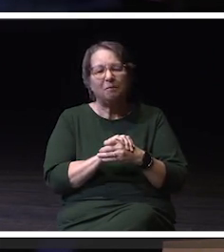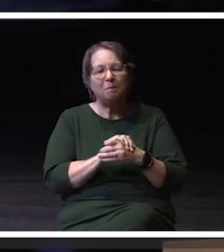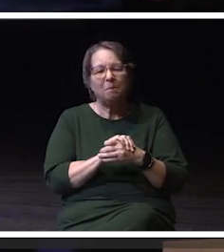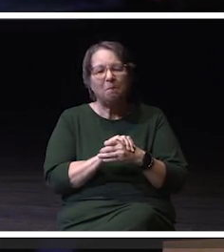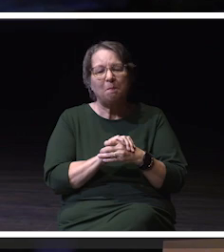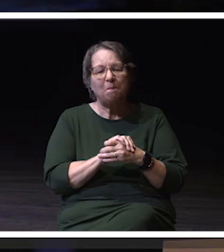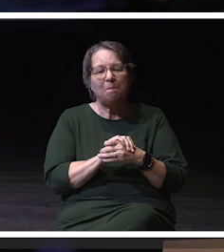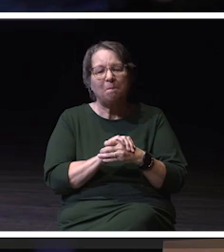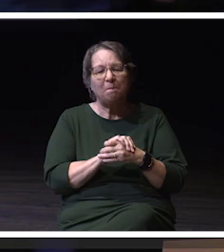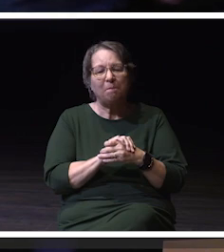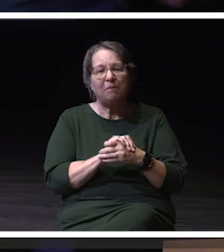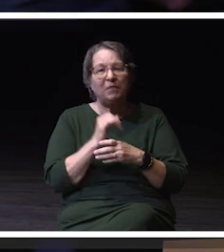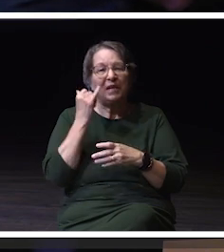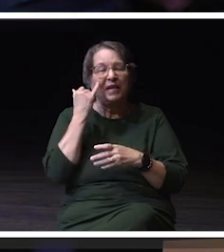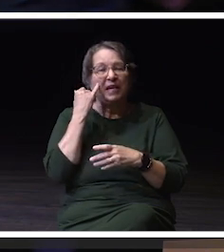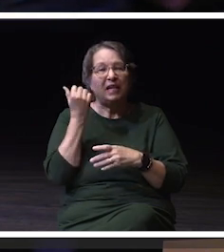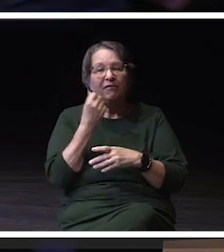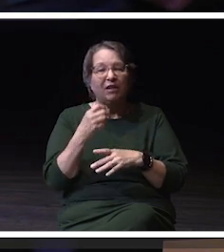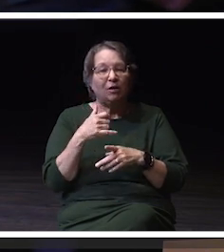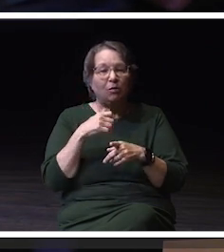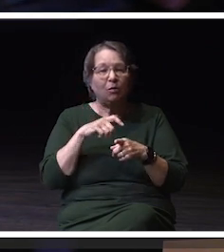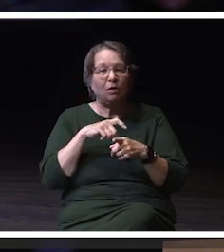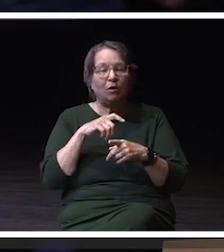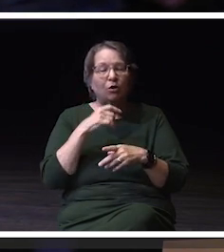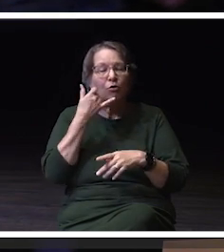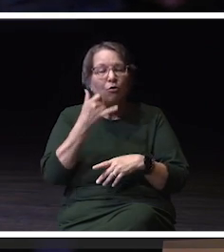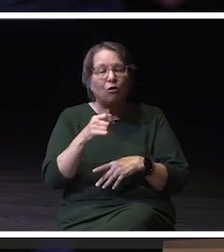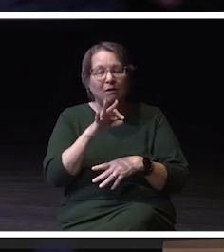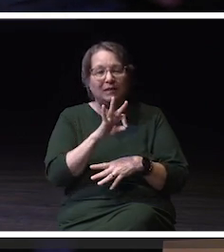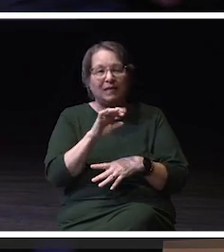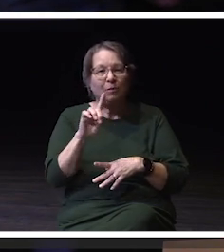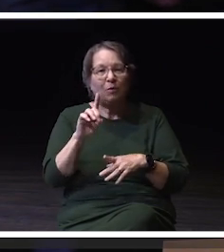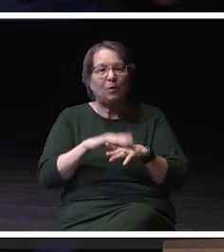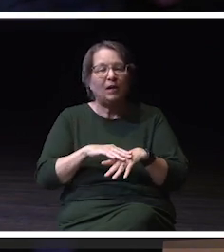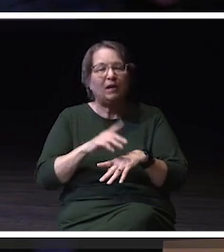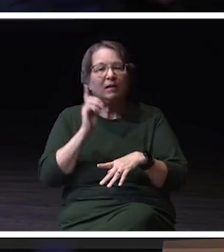dials 911 through a cell phone, that we have active GPS